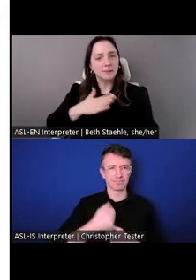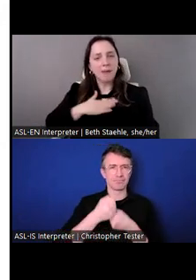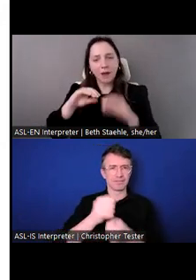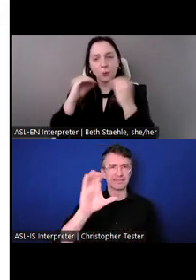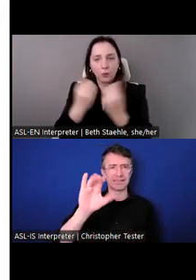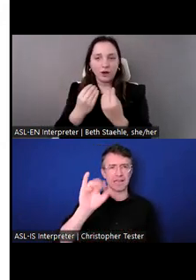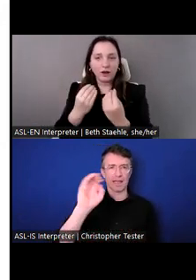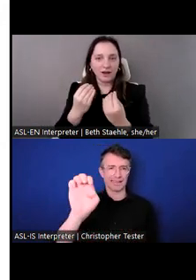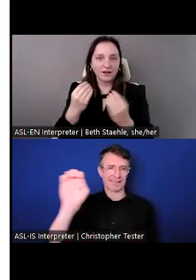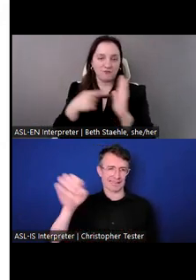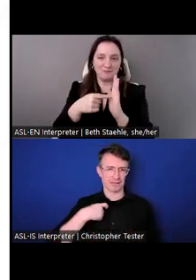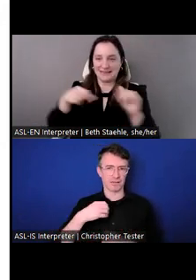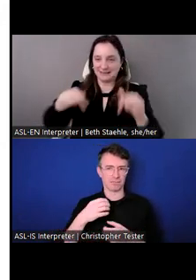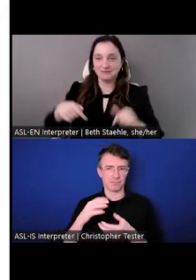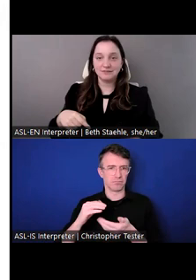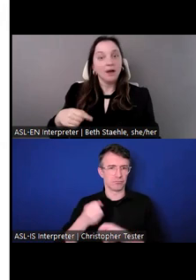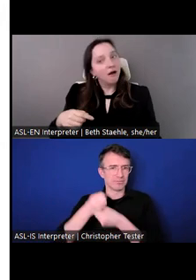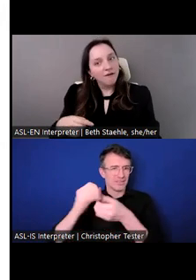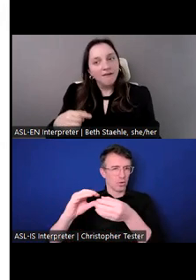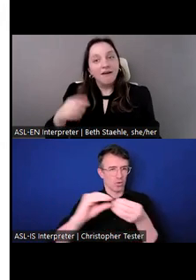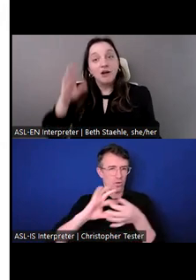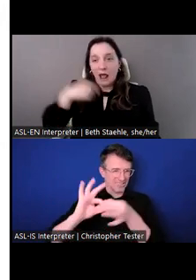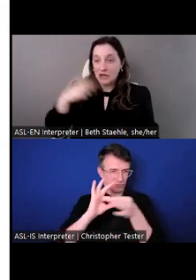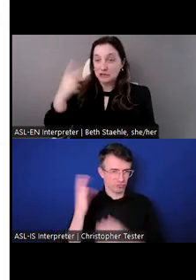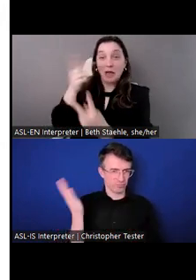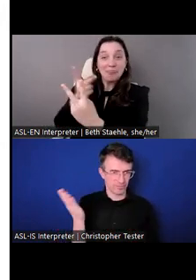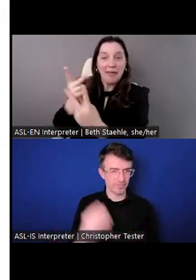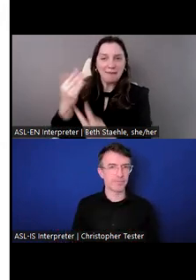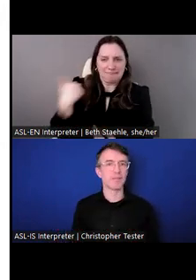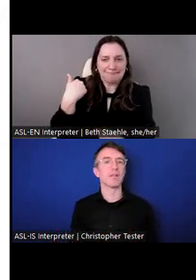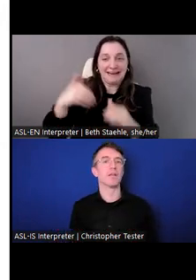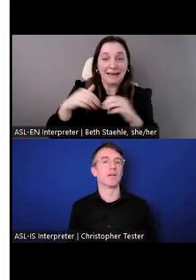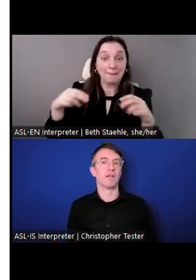I had the pleasure of seeing both a few months ago in Paris at a conference that we host.